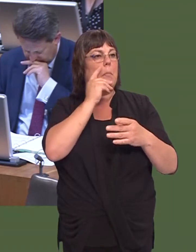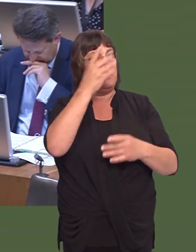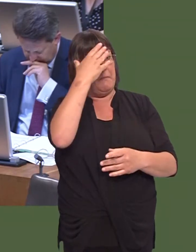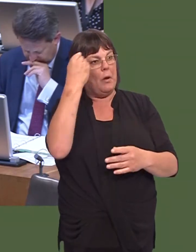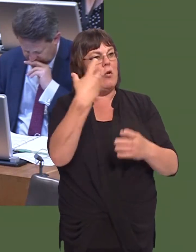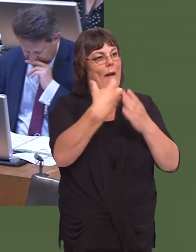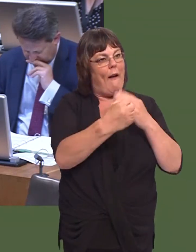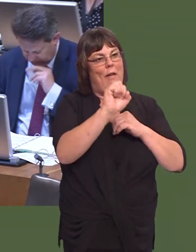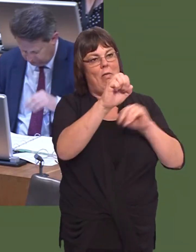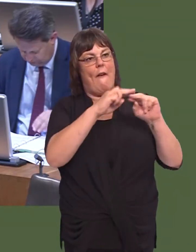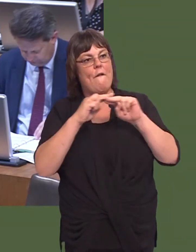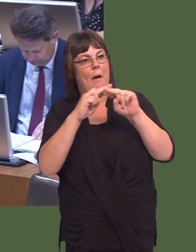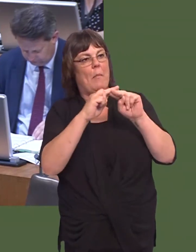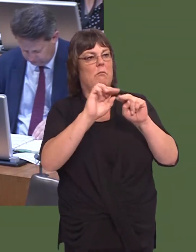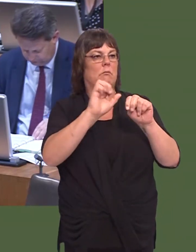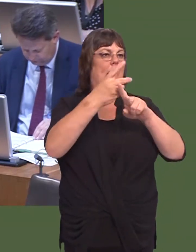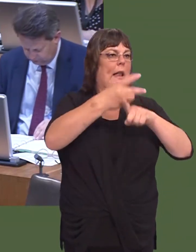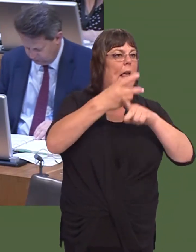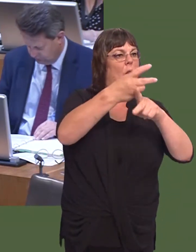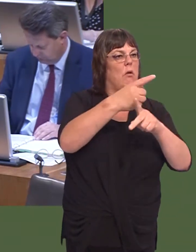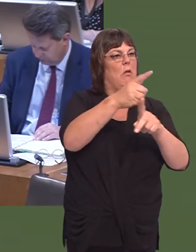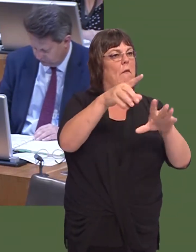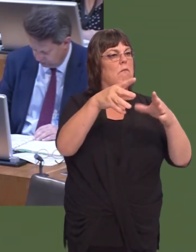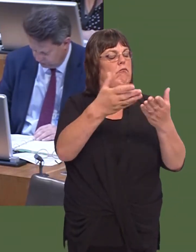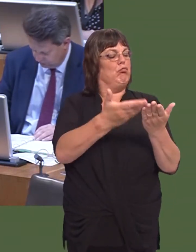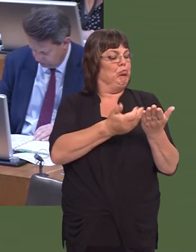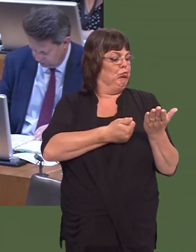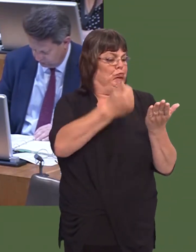Mae yna linell cymorth bob dydd, trwyír flwyddyn ar gaeló24/7ósydd yn gallu rhoi cymorth